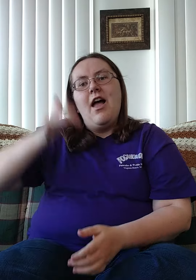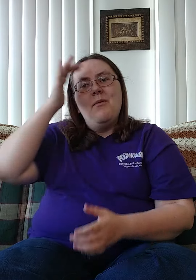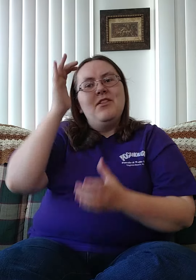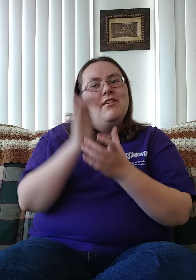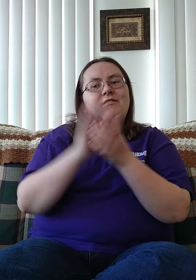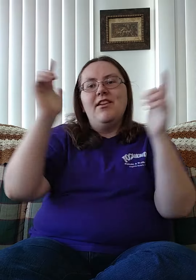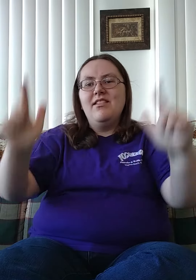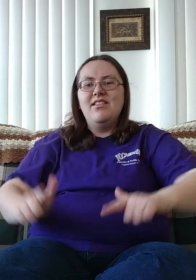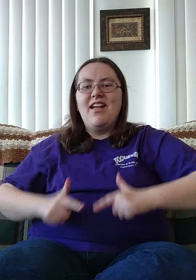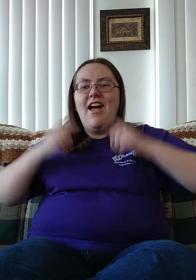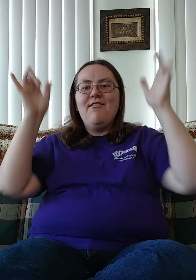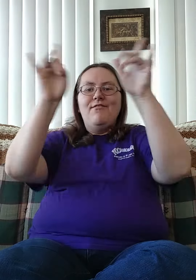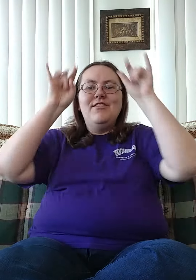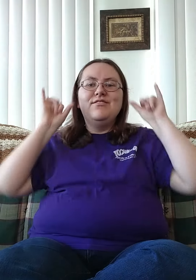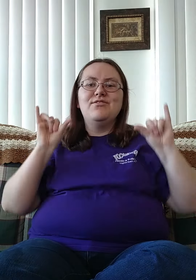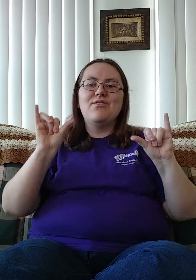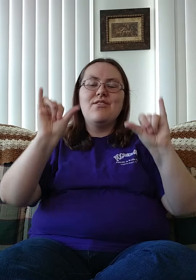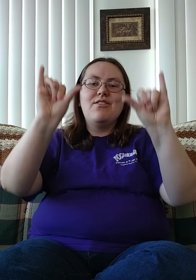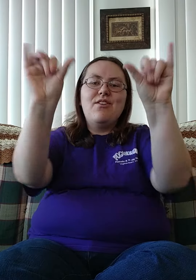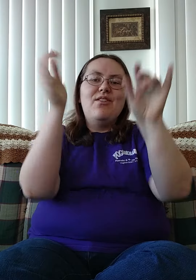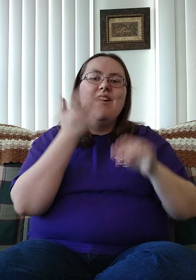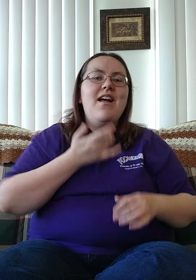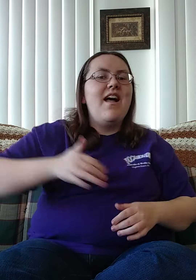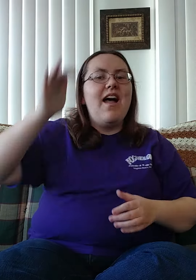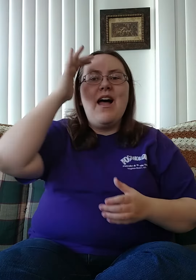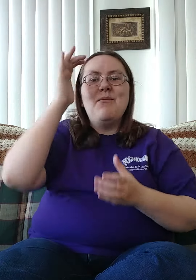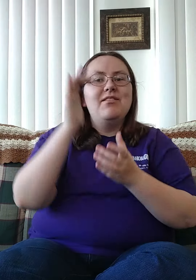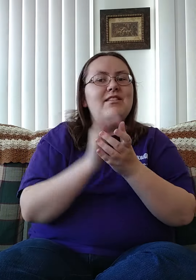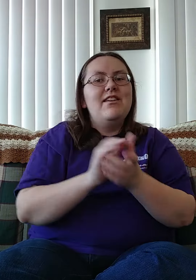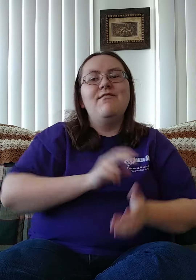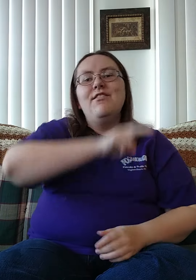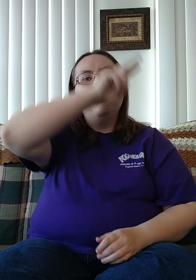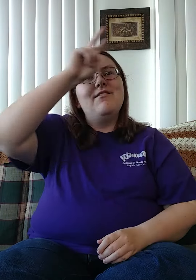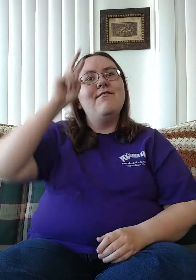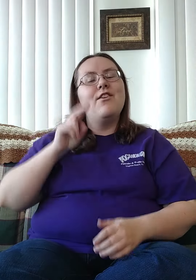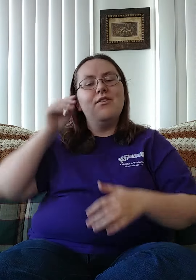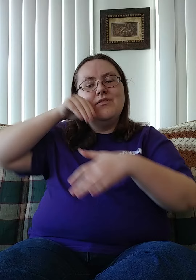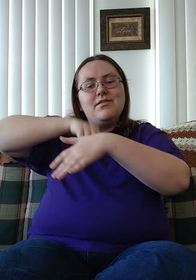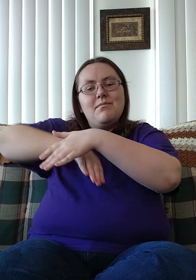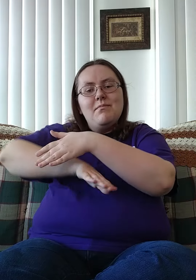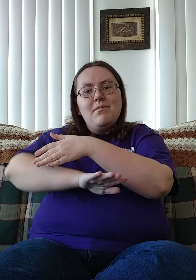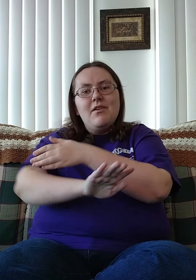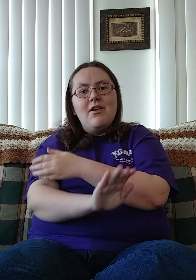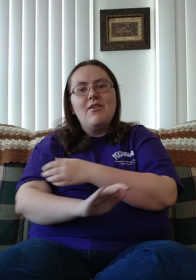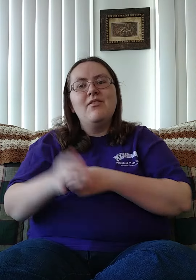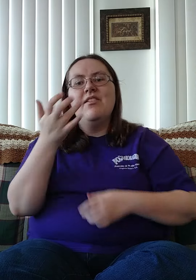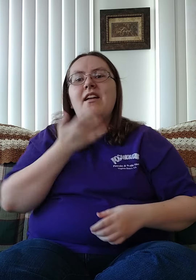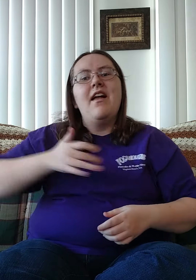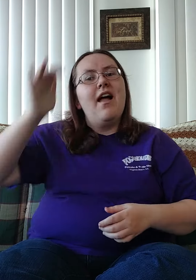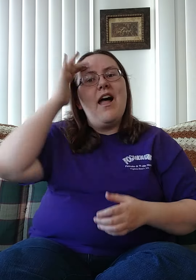I believe in life eternal I believe in the virgin birth